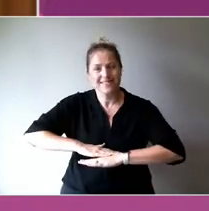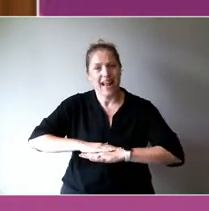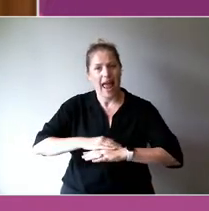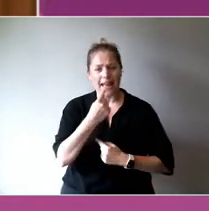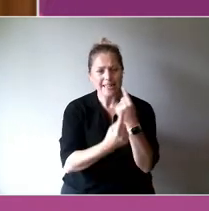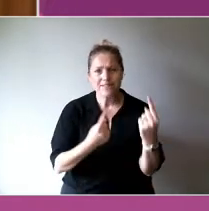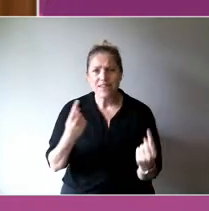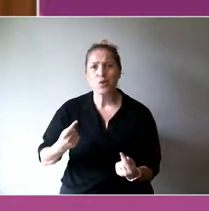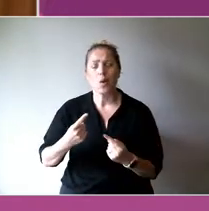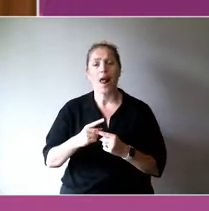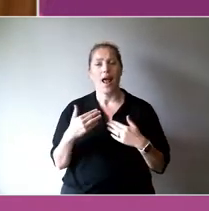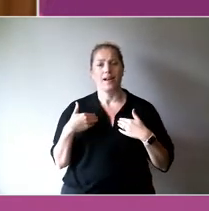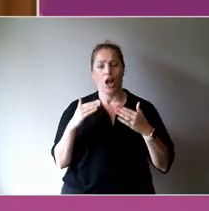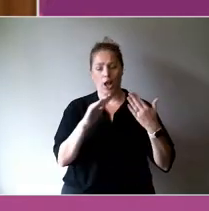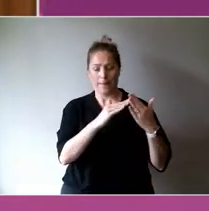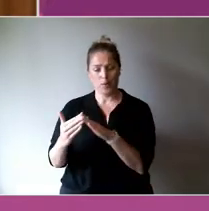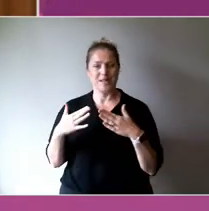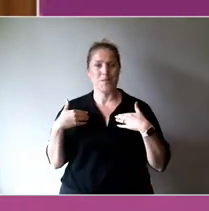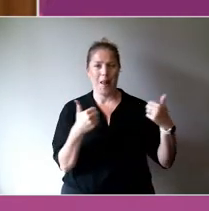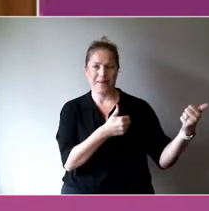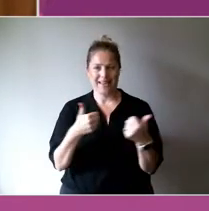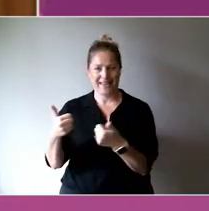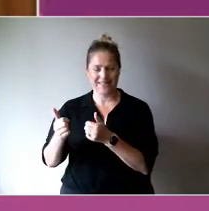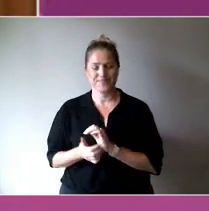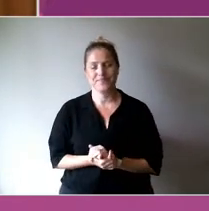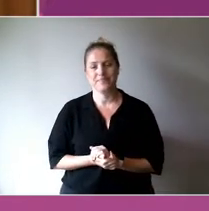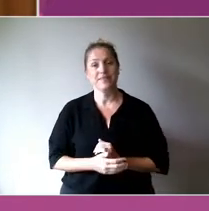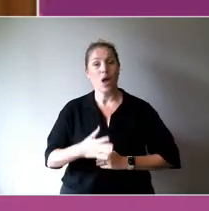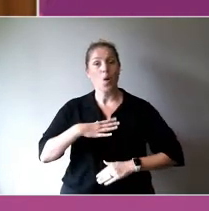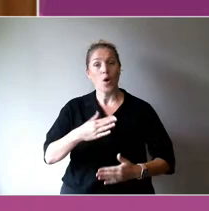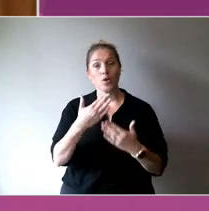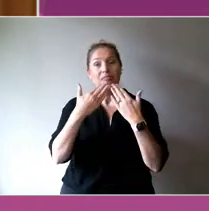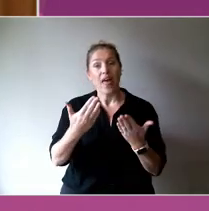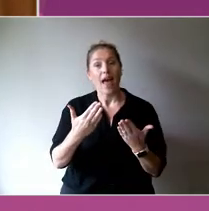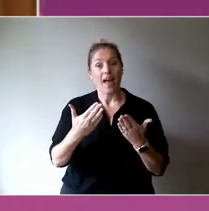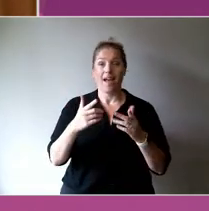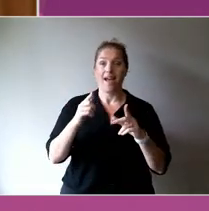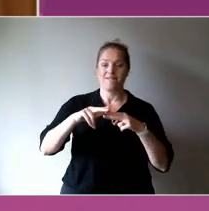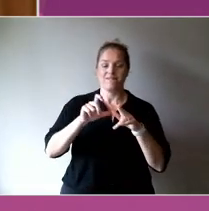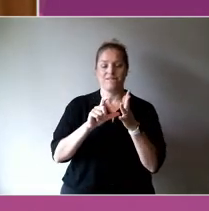I would like to thank the Faculty of Fine Arts and Music for hosting us today and the